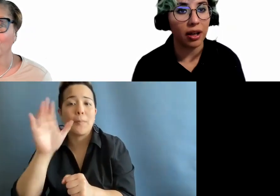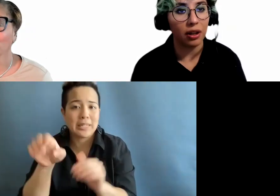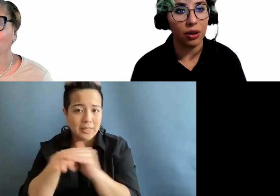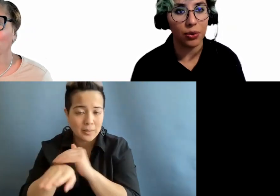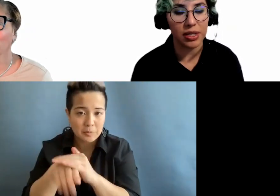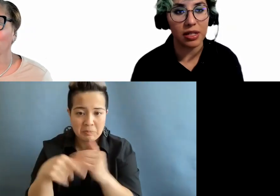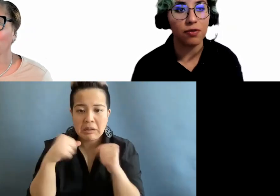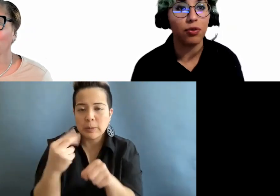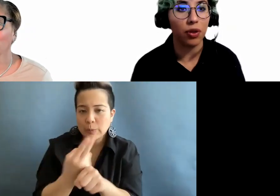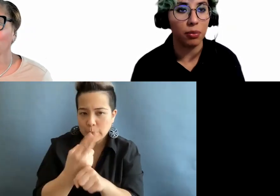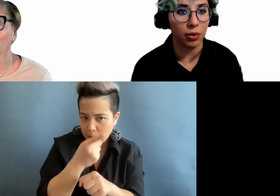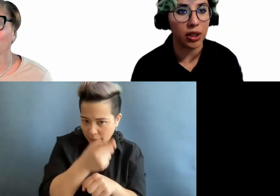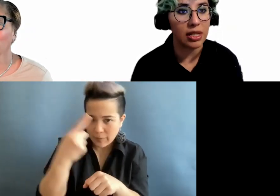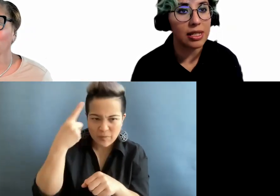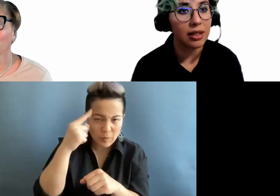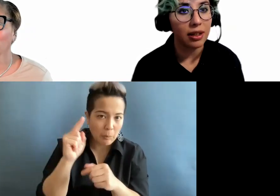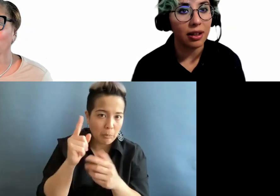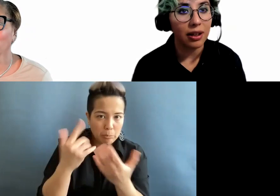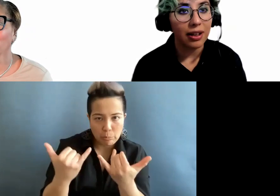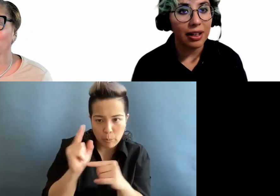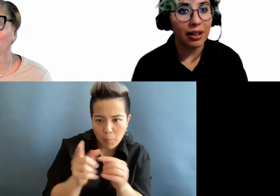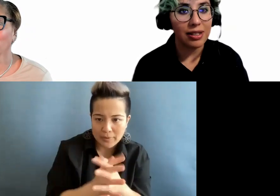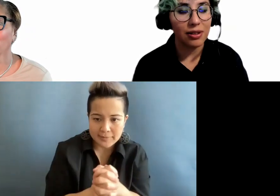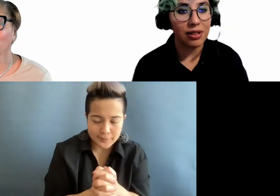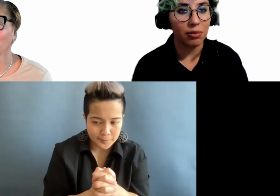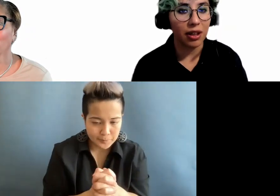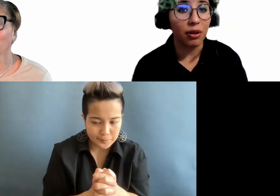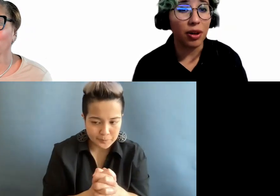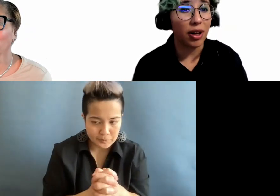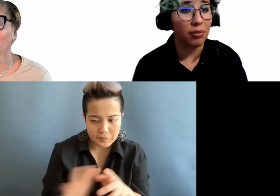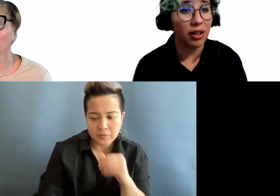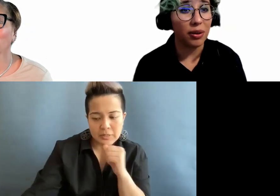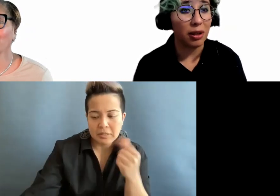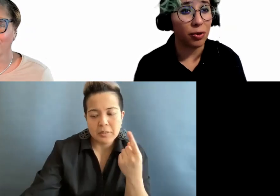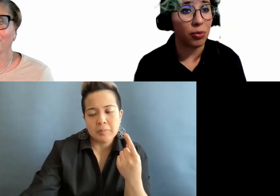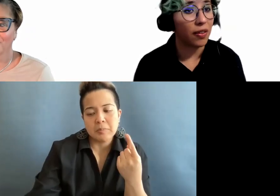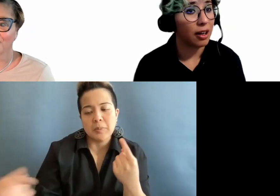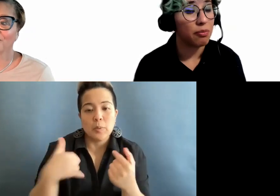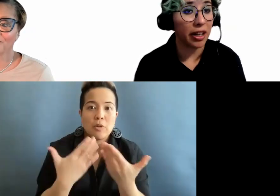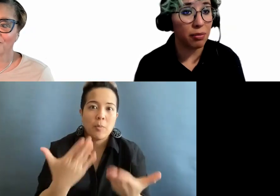I can use this for the moment. It isn't something that we recommend you keep for more than a month